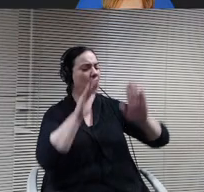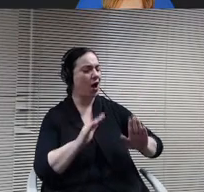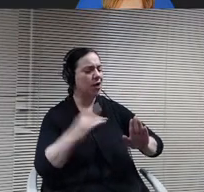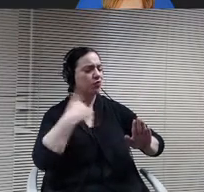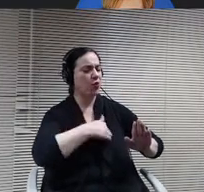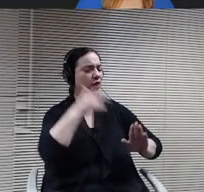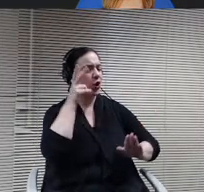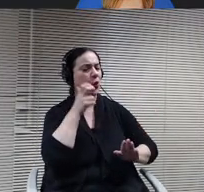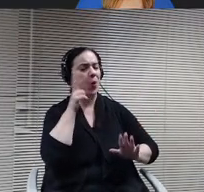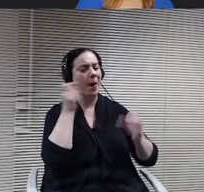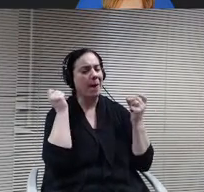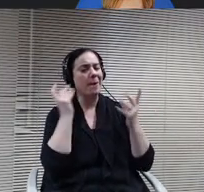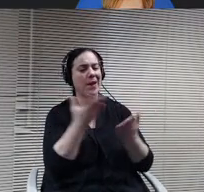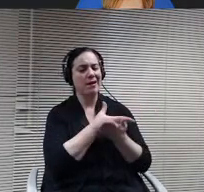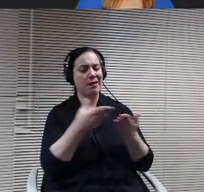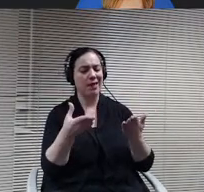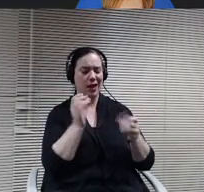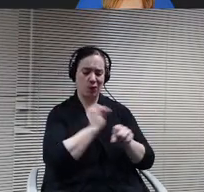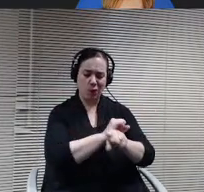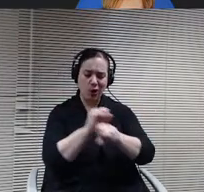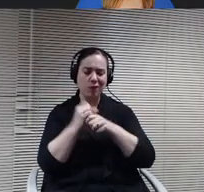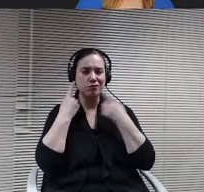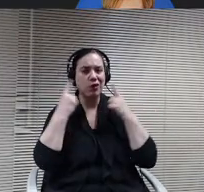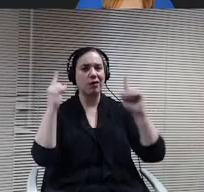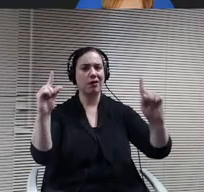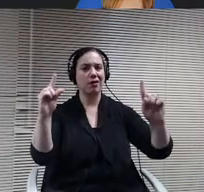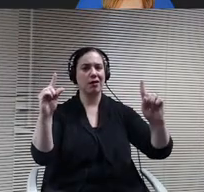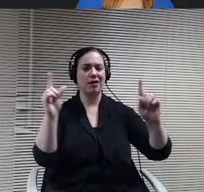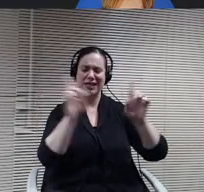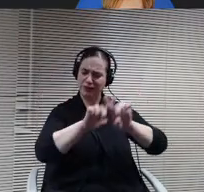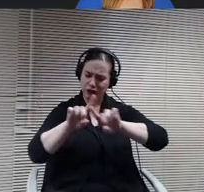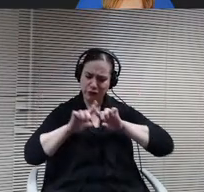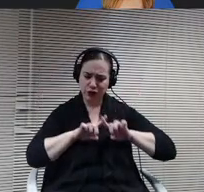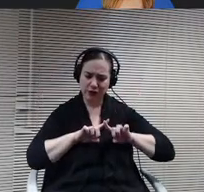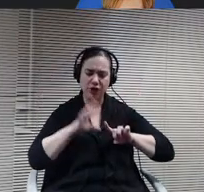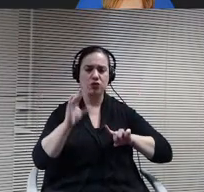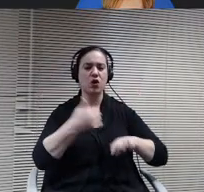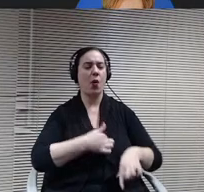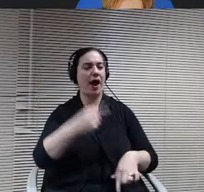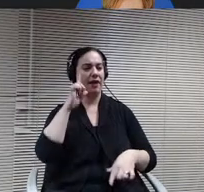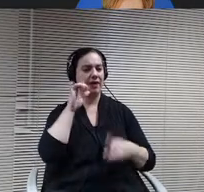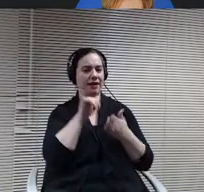programs, and they're all kind of different. So I think that that ability to get that parent feedback about the different